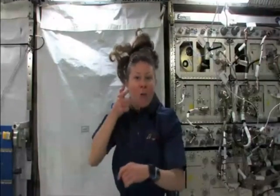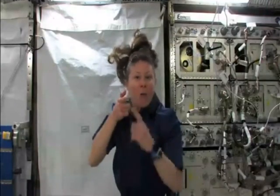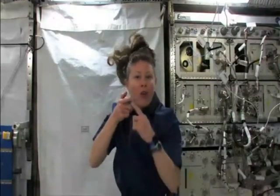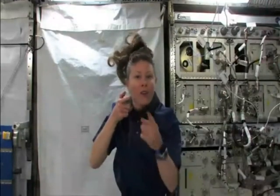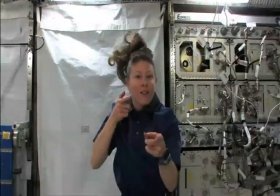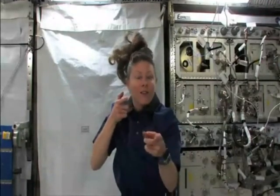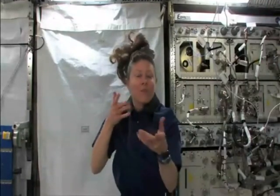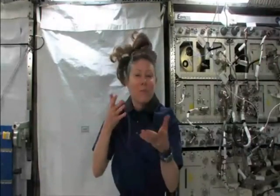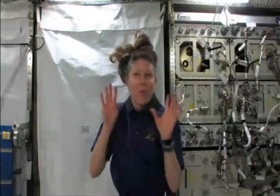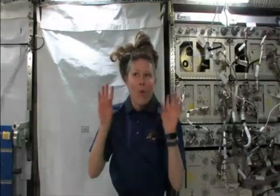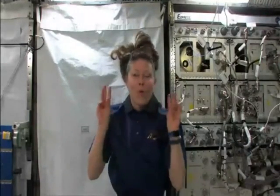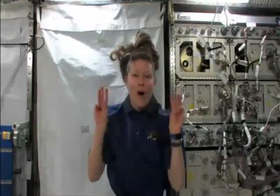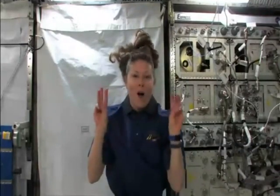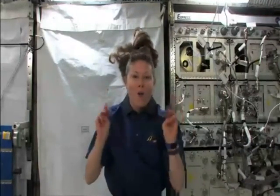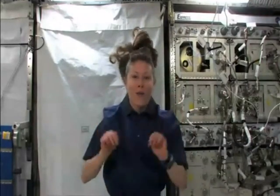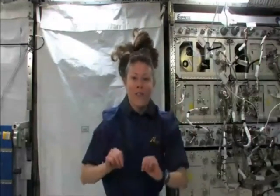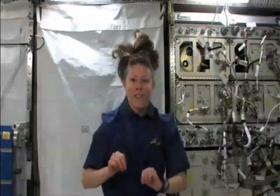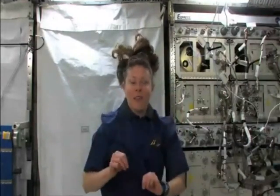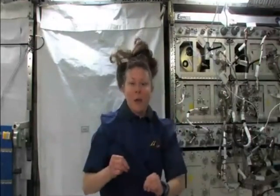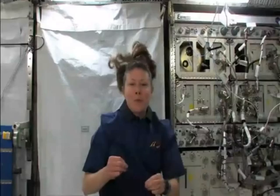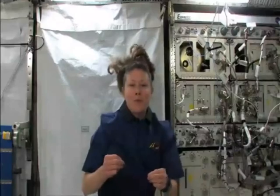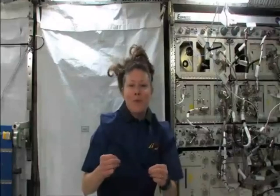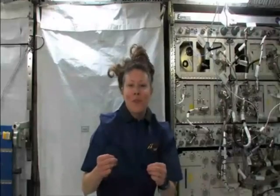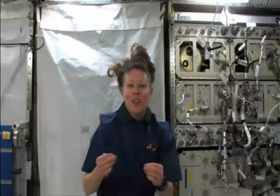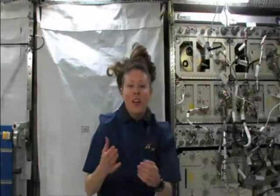faster than a speeding bullet. Wow.